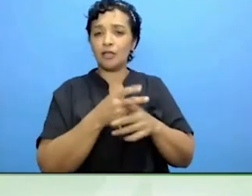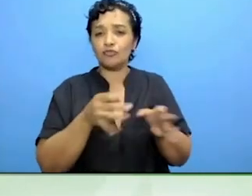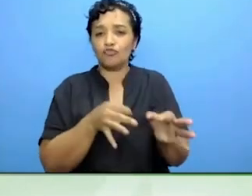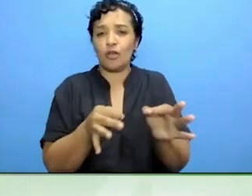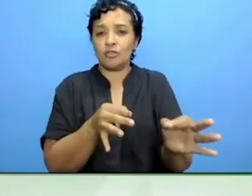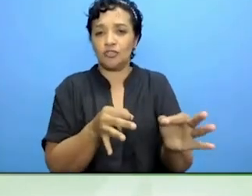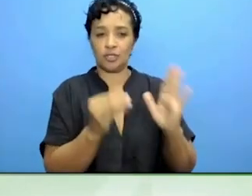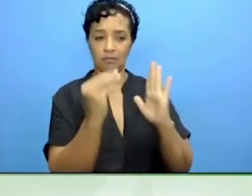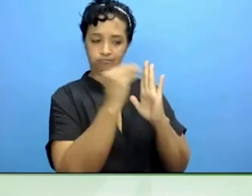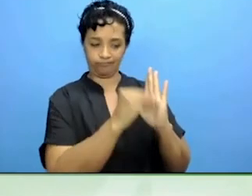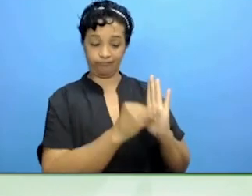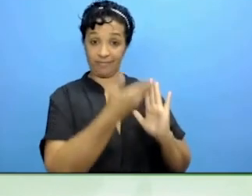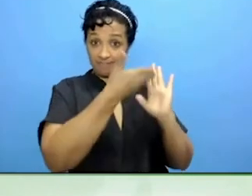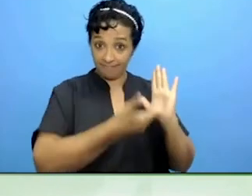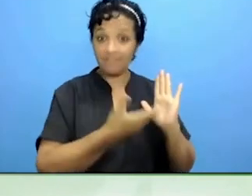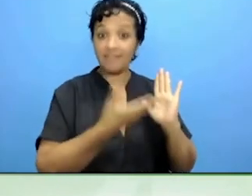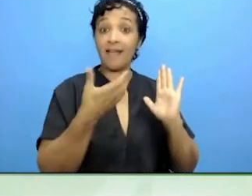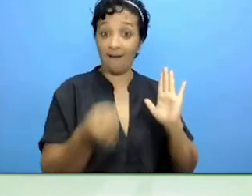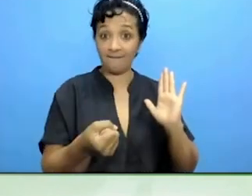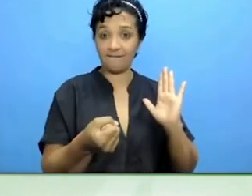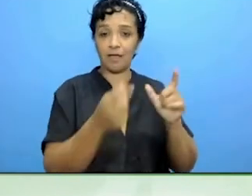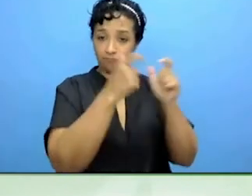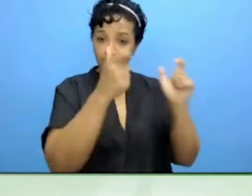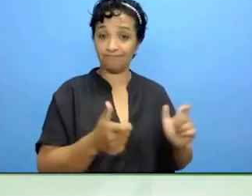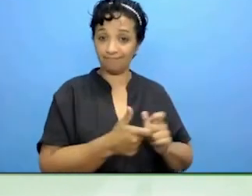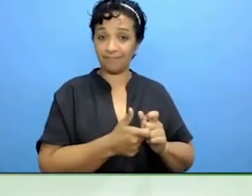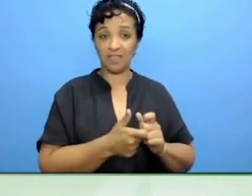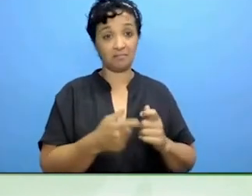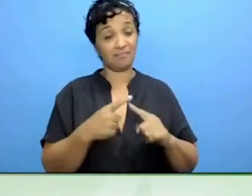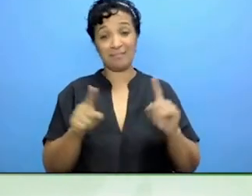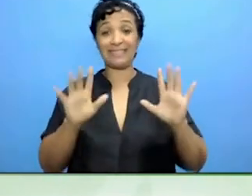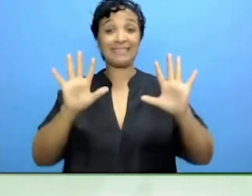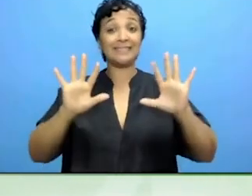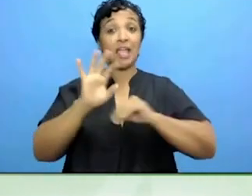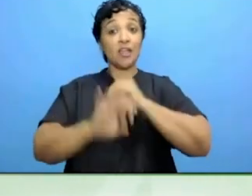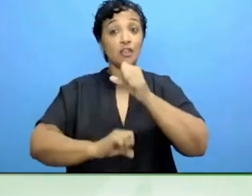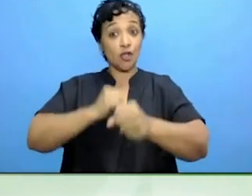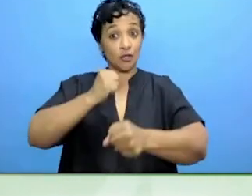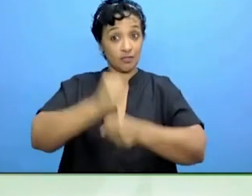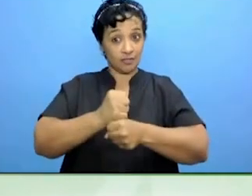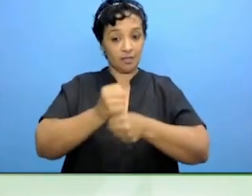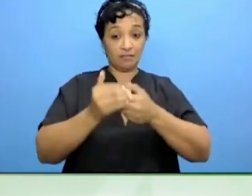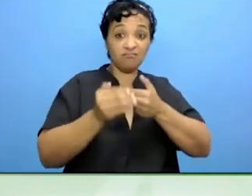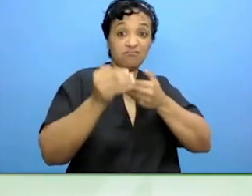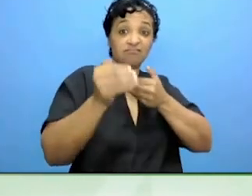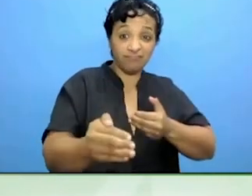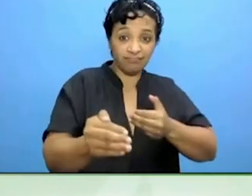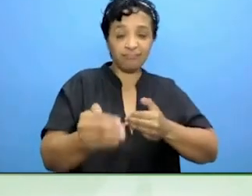established a 10-year strategy called the Disability Rights Strategy.